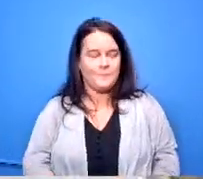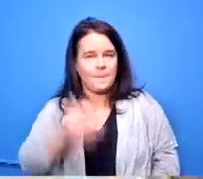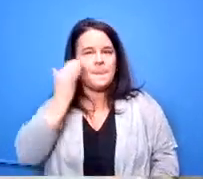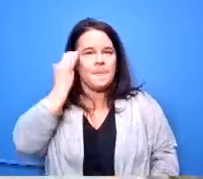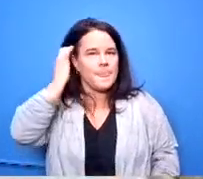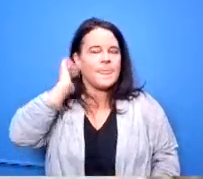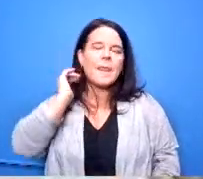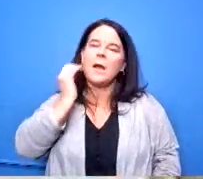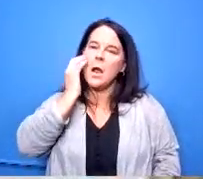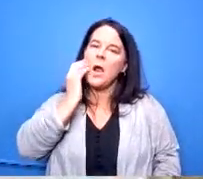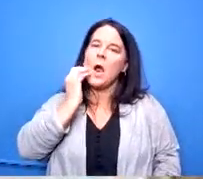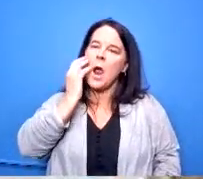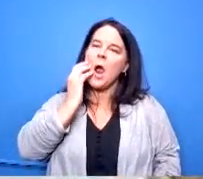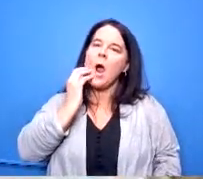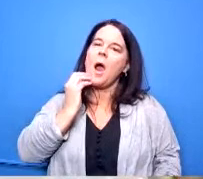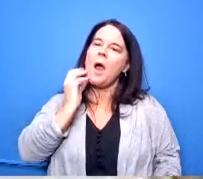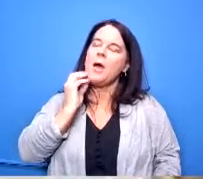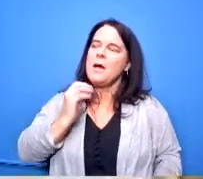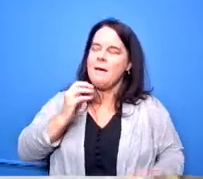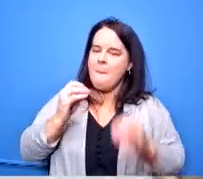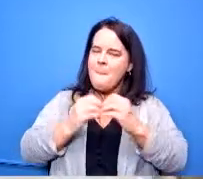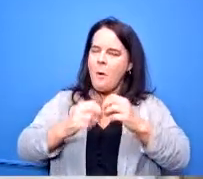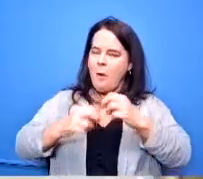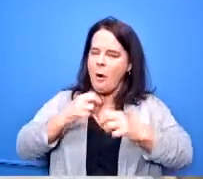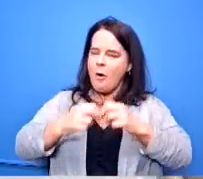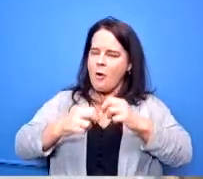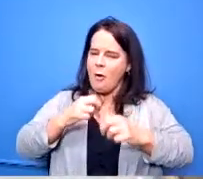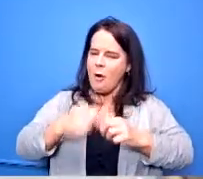it's getting it's getting harder and harder for them i think to fund it all so we fund most of it